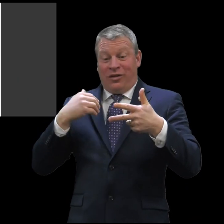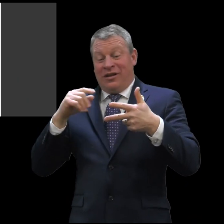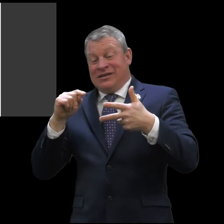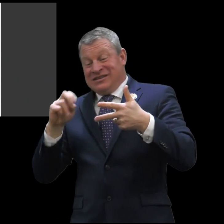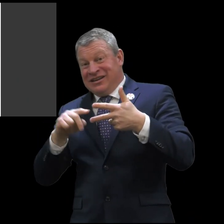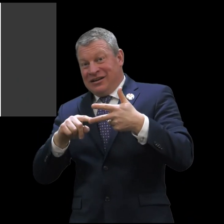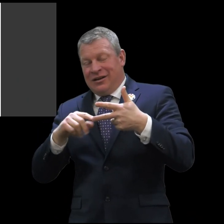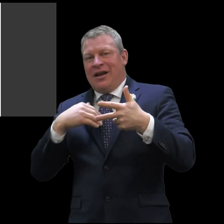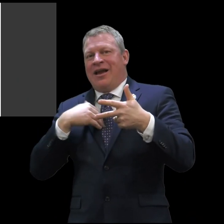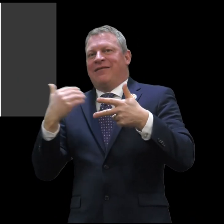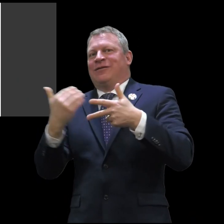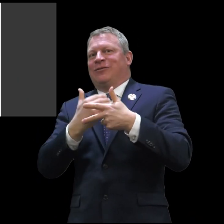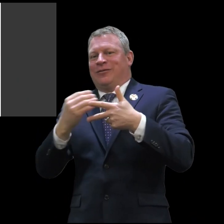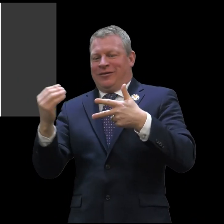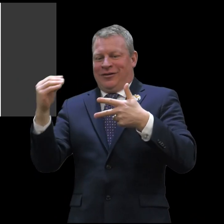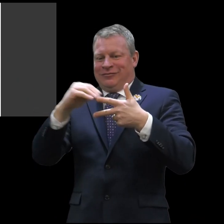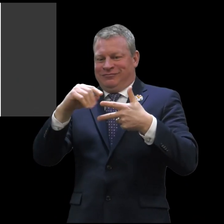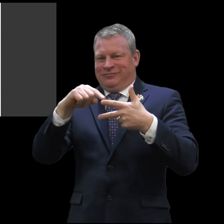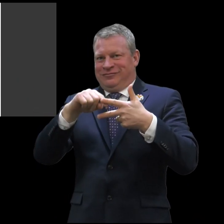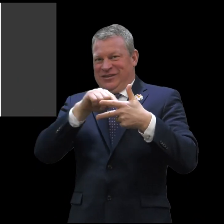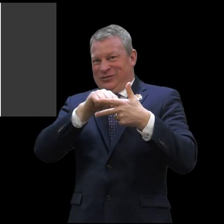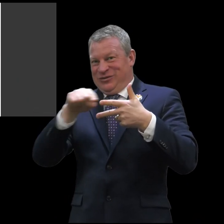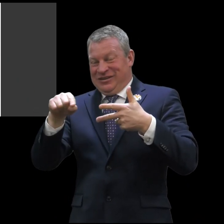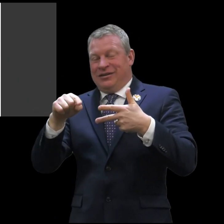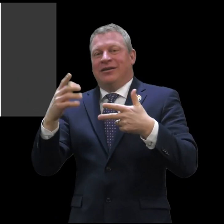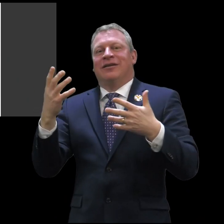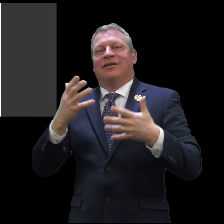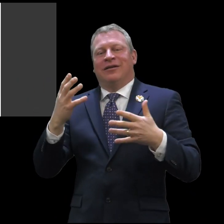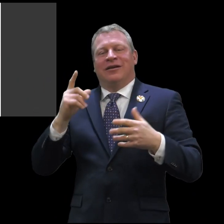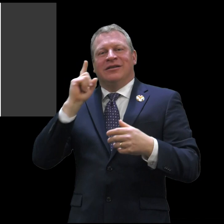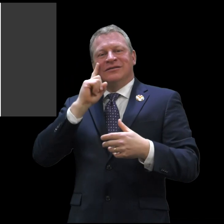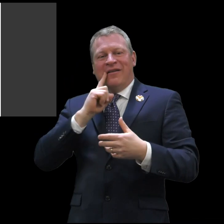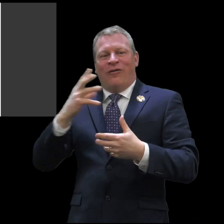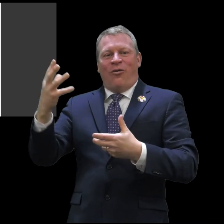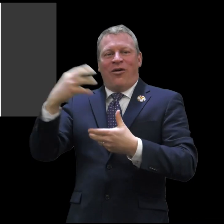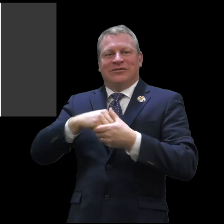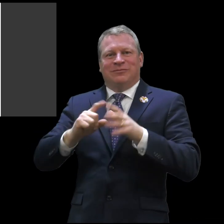At Isola Bella there's a week between the youth and teen session and during